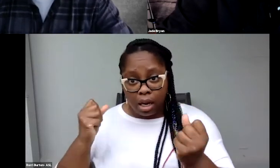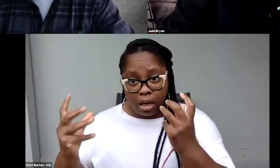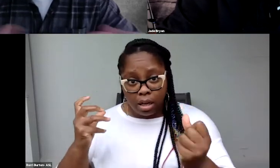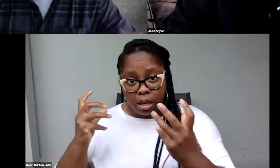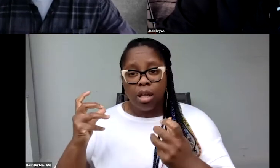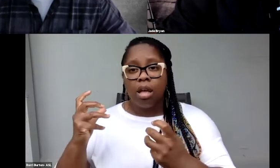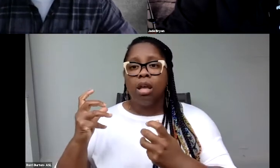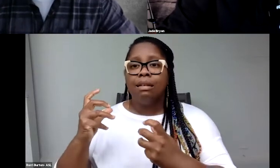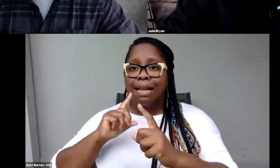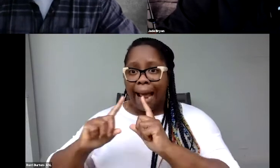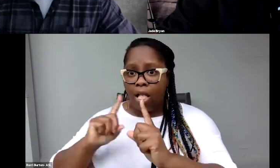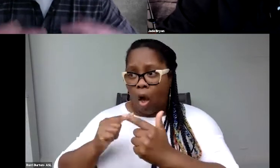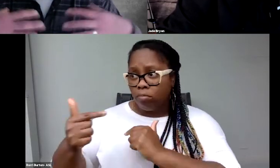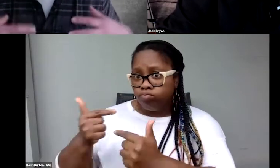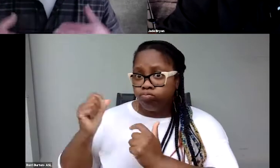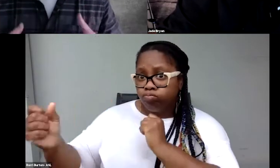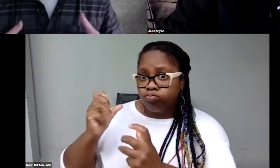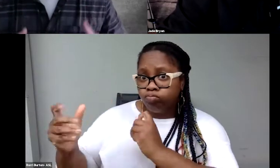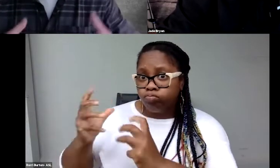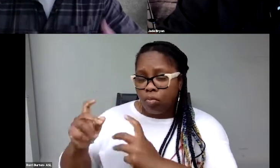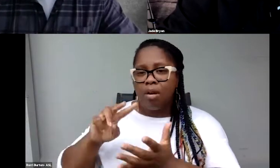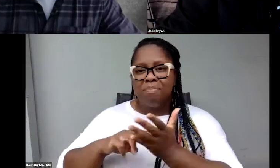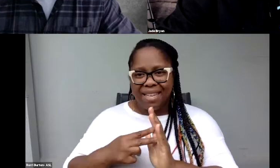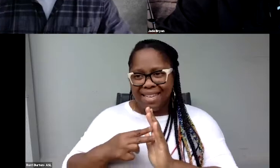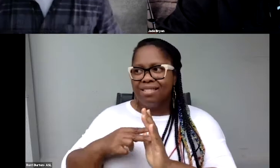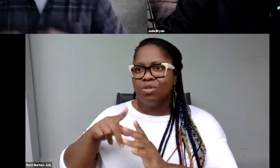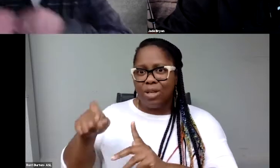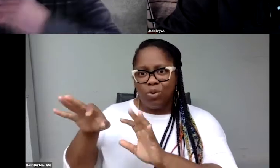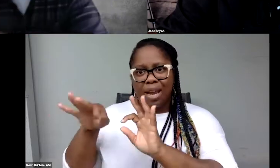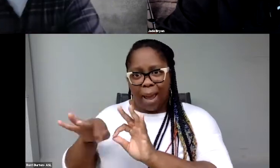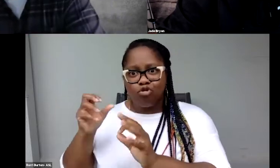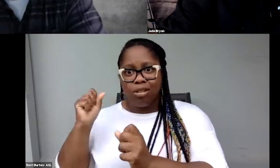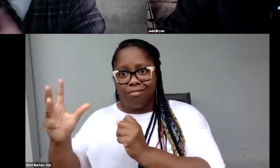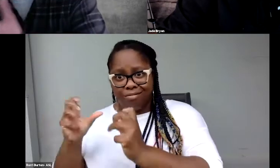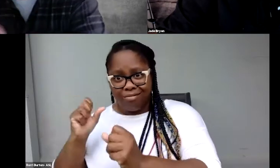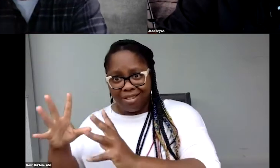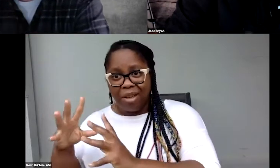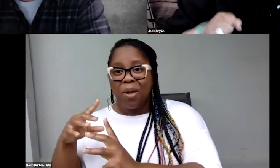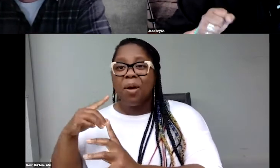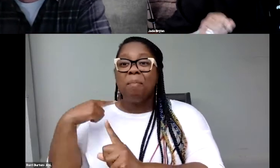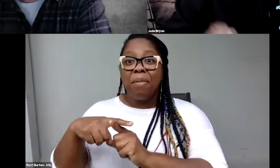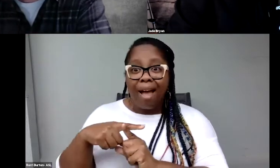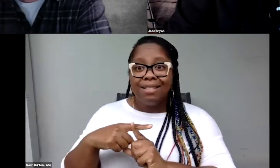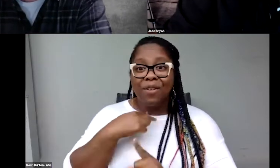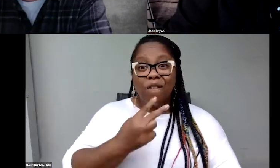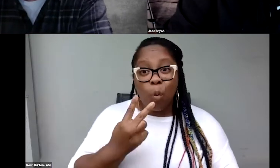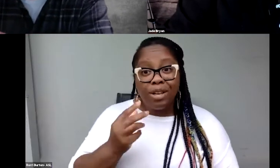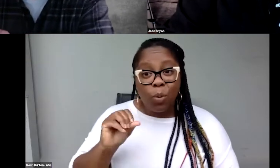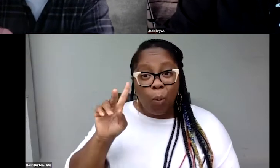a dialogue, and that needs to both be captioned and voiced by an interpreter.